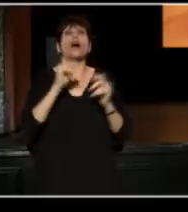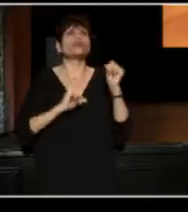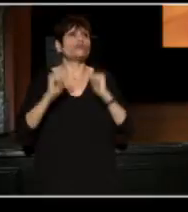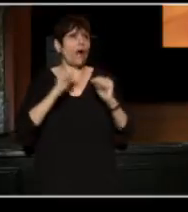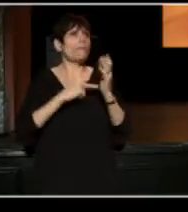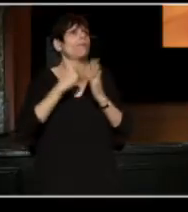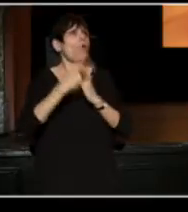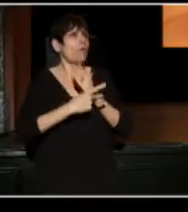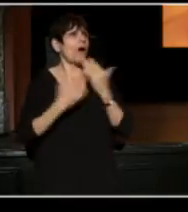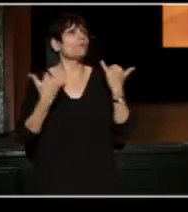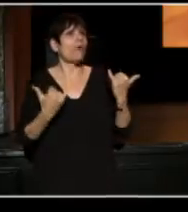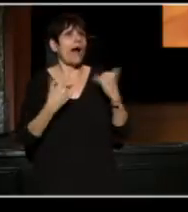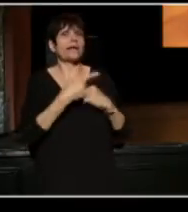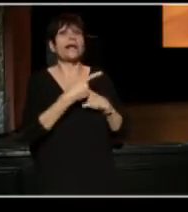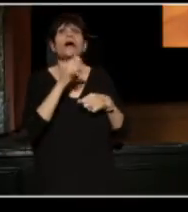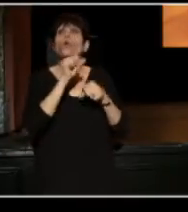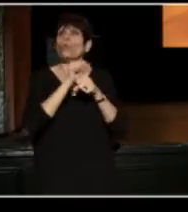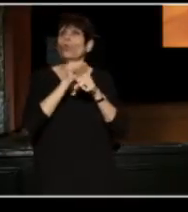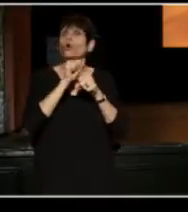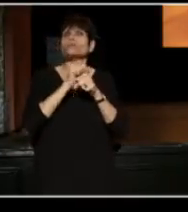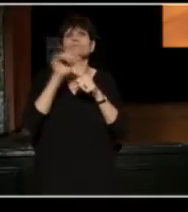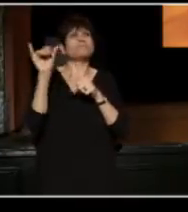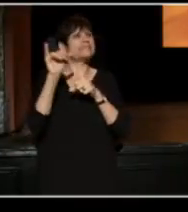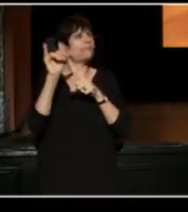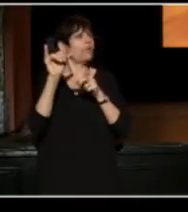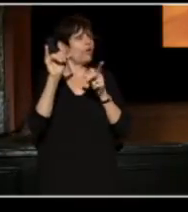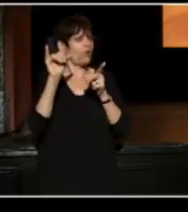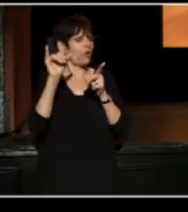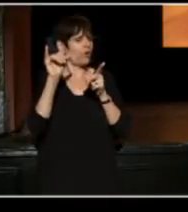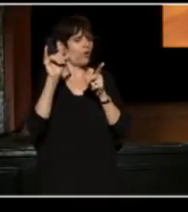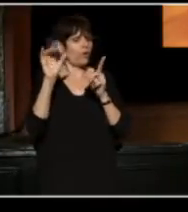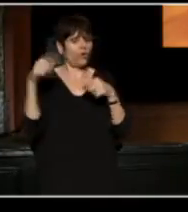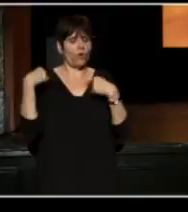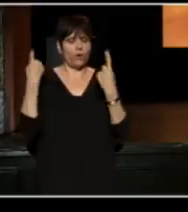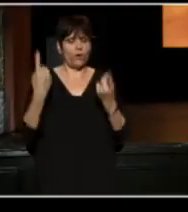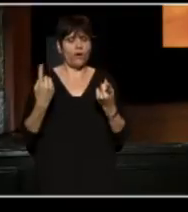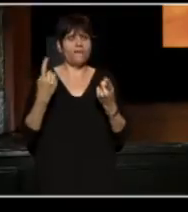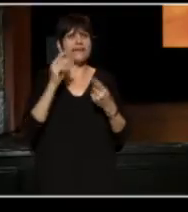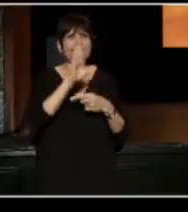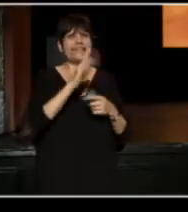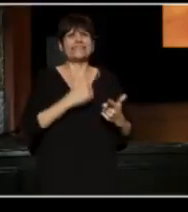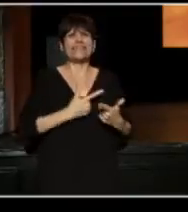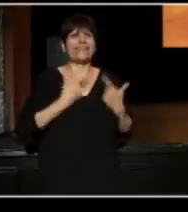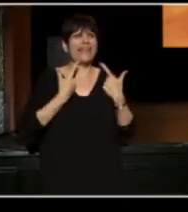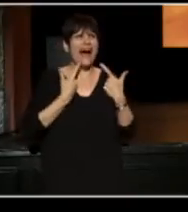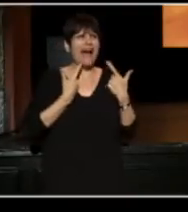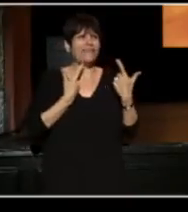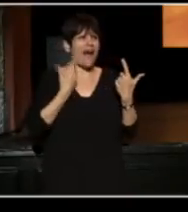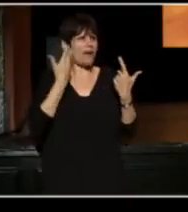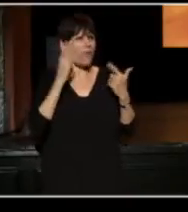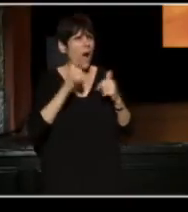He's worked on other similar, over the life of his Signature life which I could never figured it out how he did it,